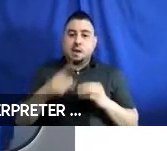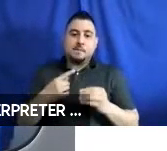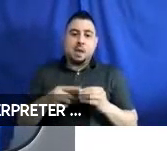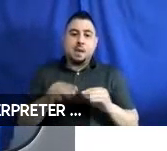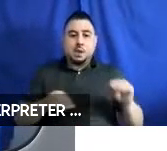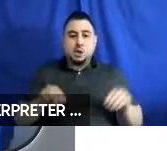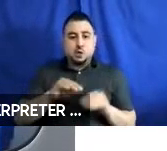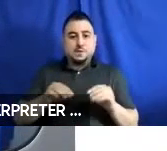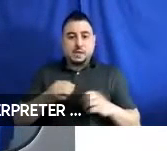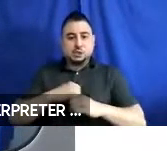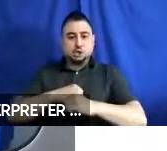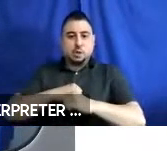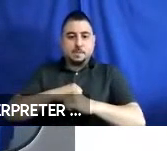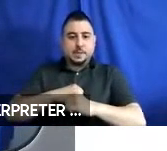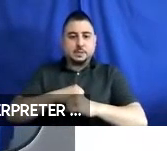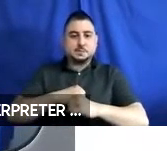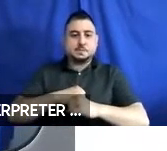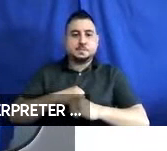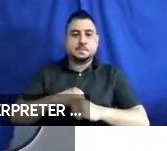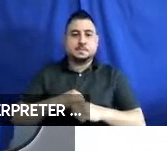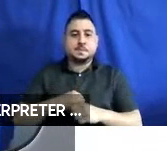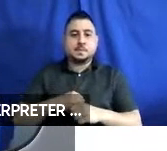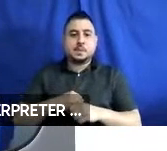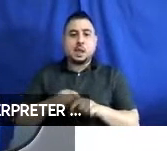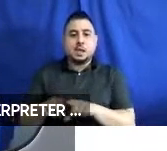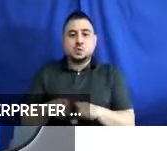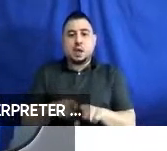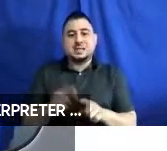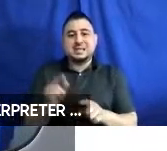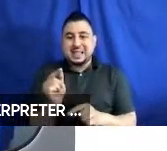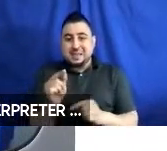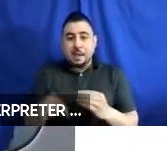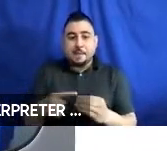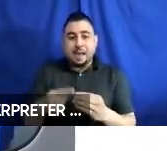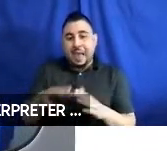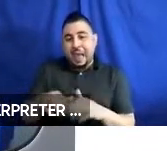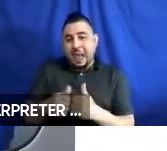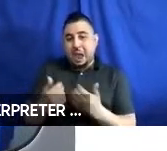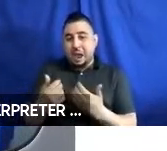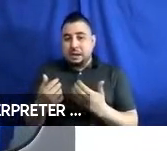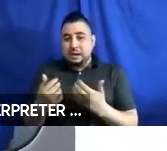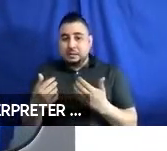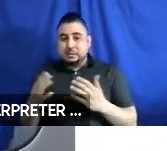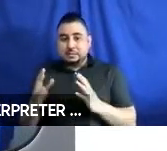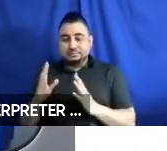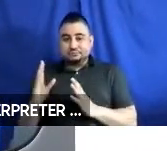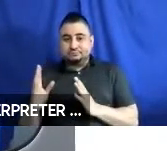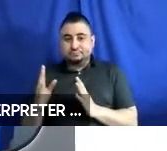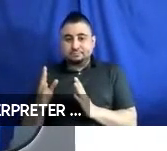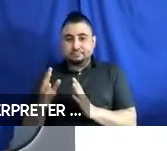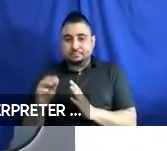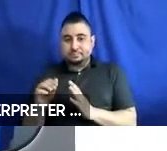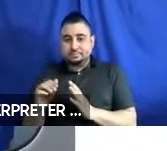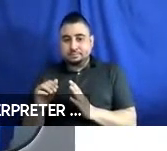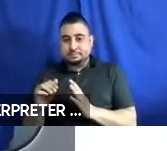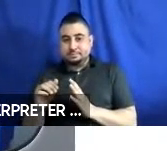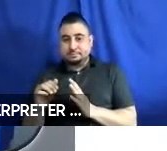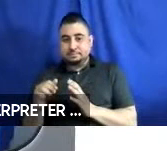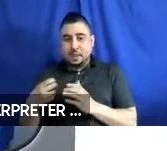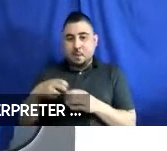and securement, as well as a little bit of boarding and alighting, that’s why I mention